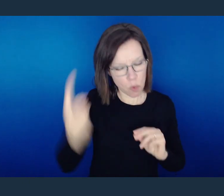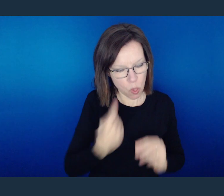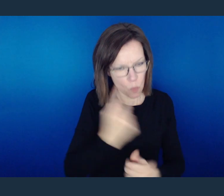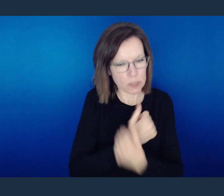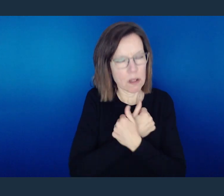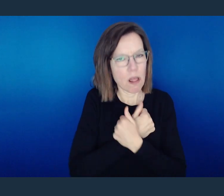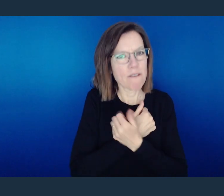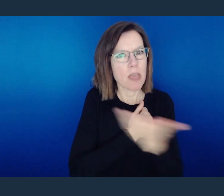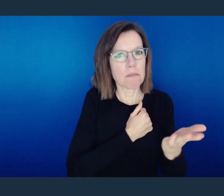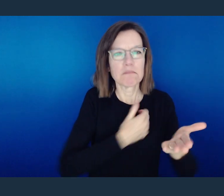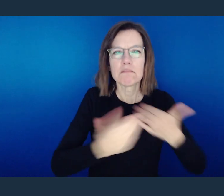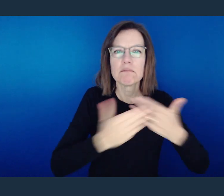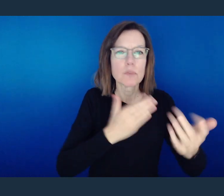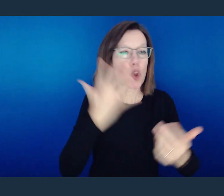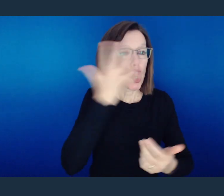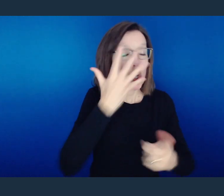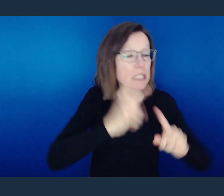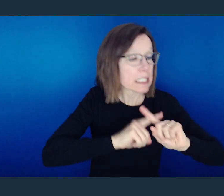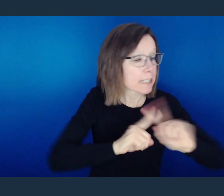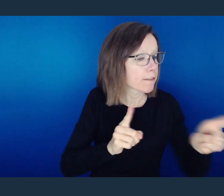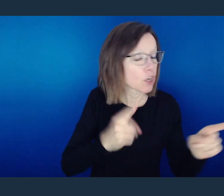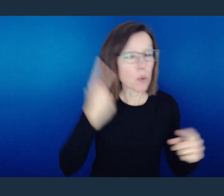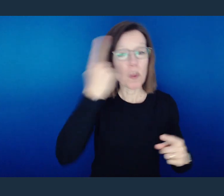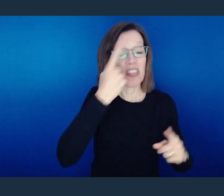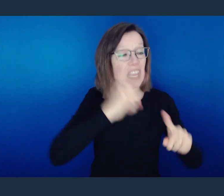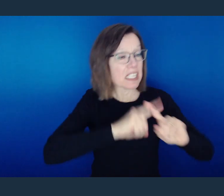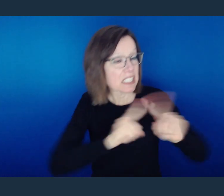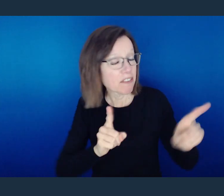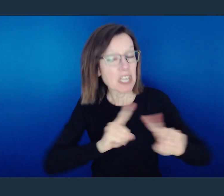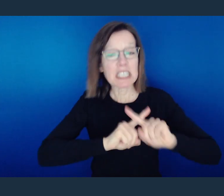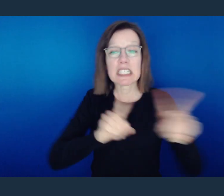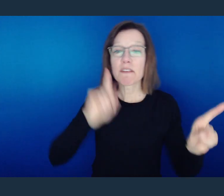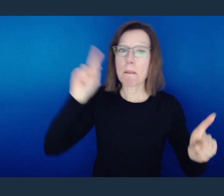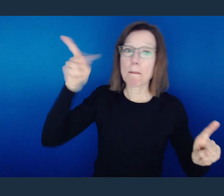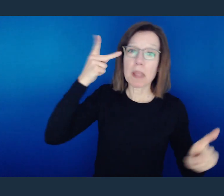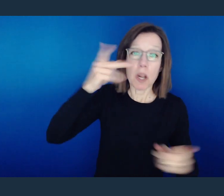You should be able to love someone who doesn't look like you, think like you, politically